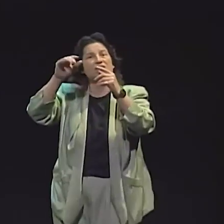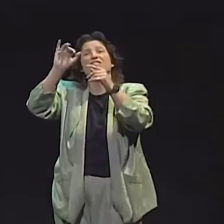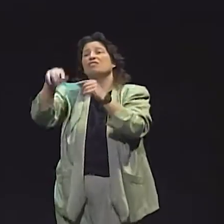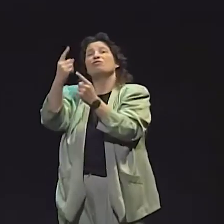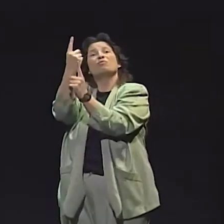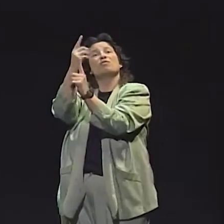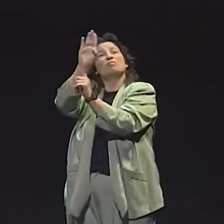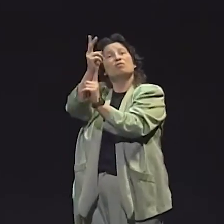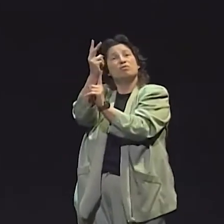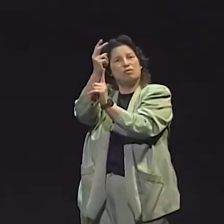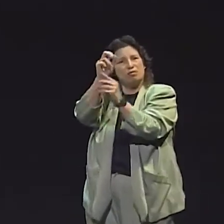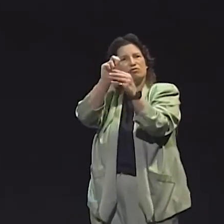AND WE LOOK AT B2.